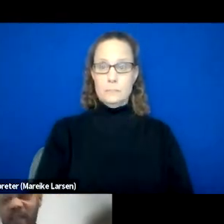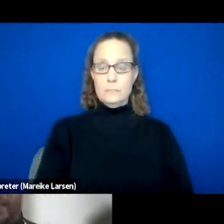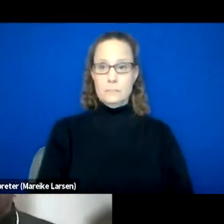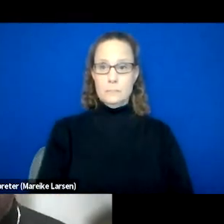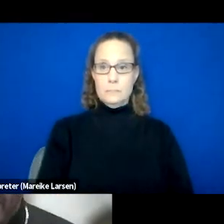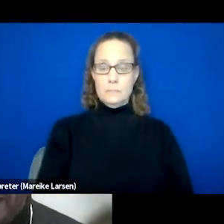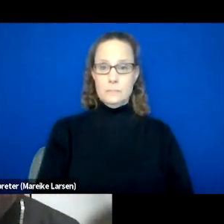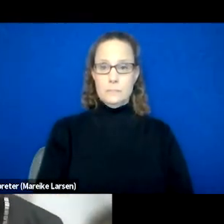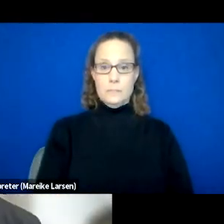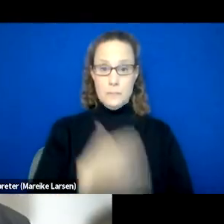Is that better?